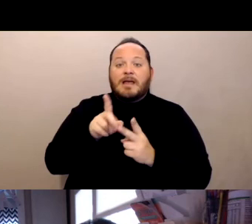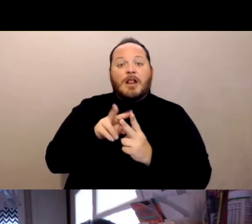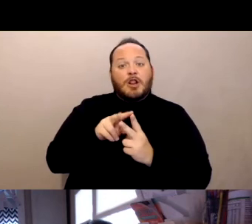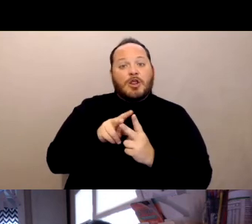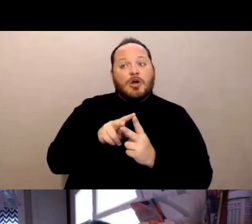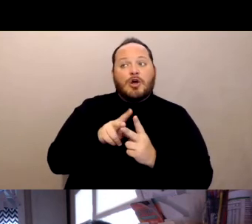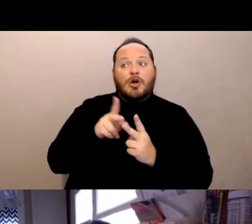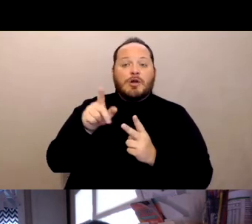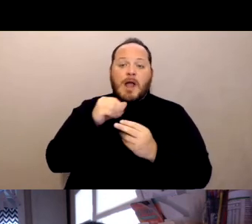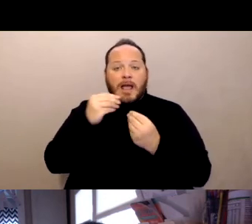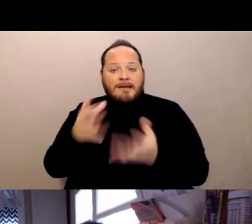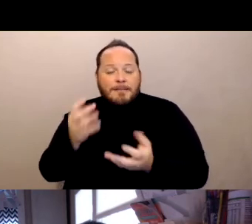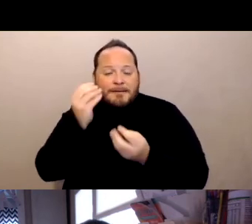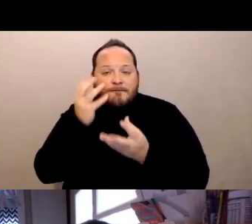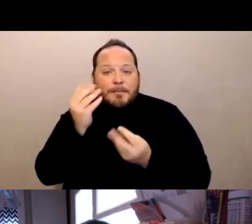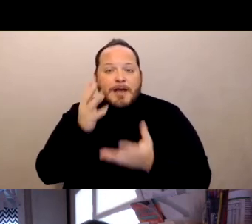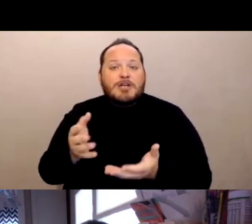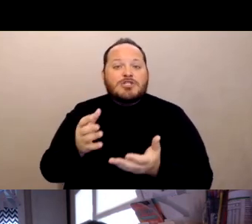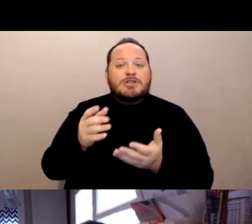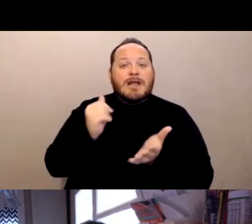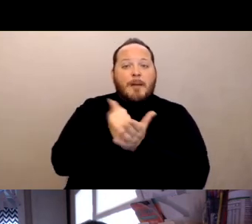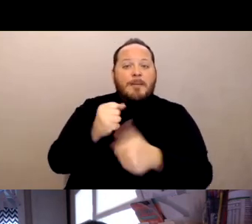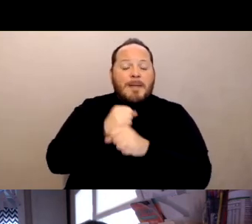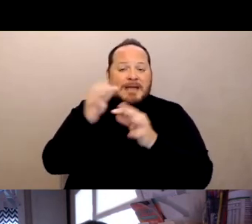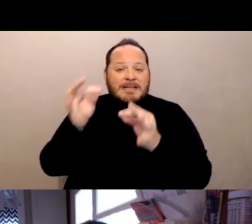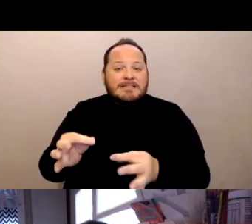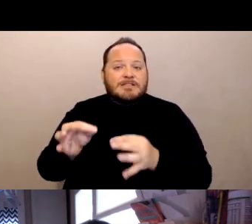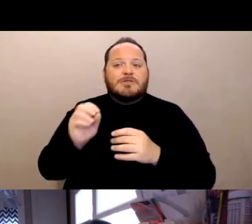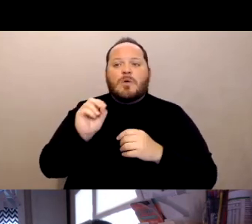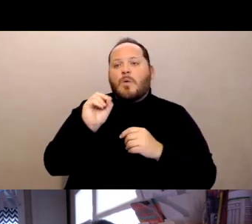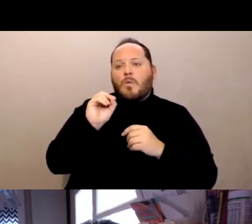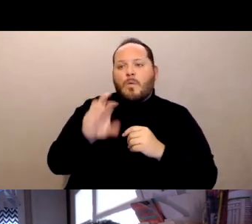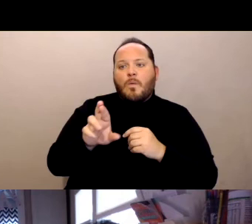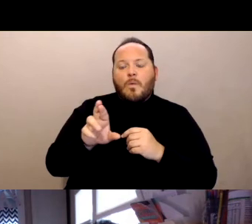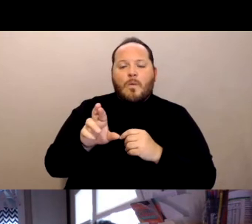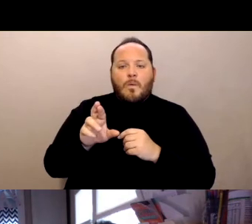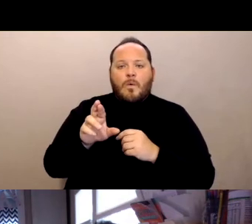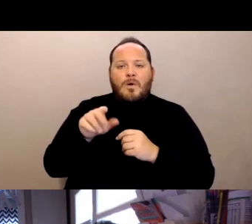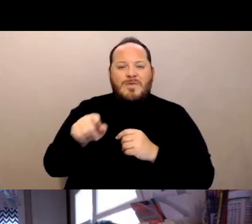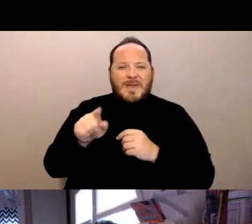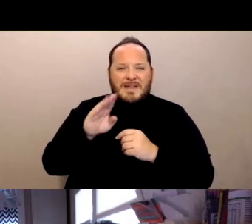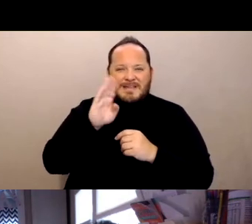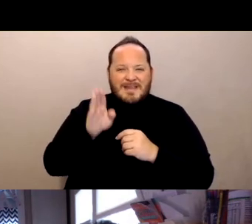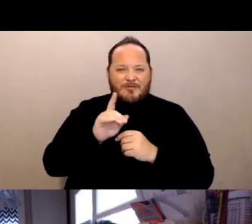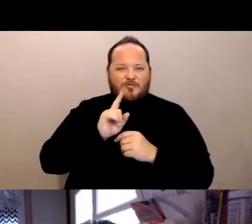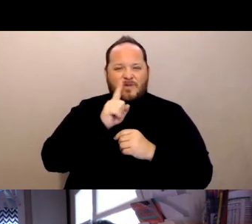to base their decision on whether or not to get the vaccine or they never really gave an actual consent.